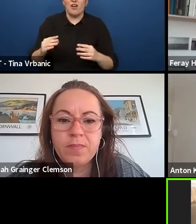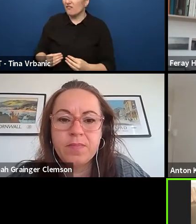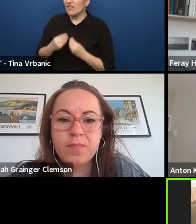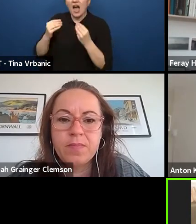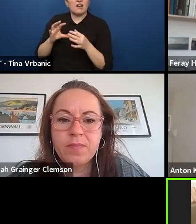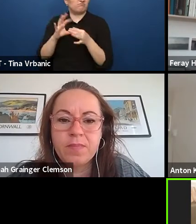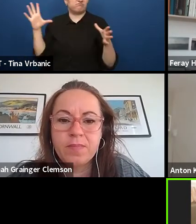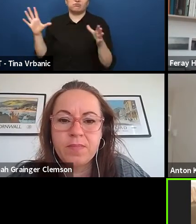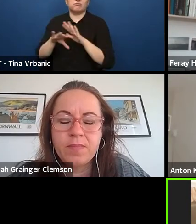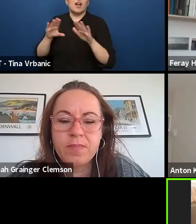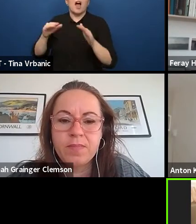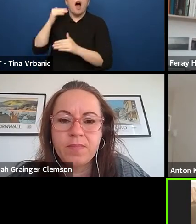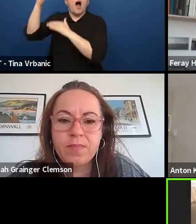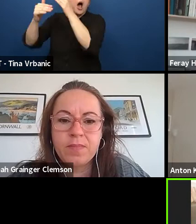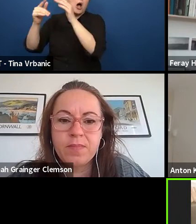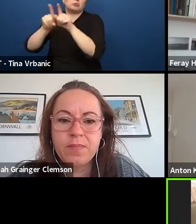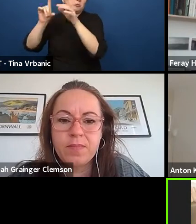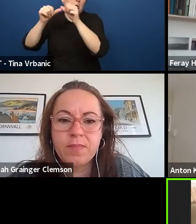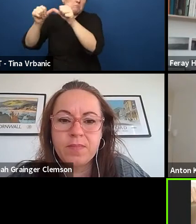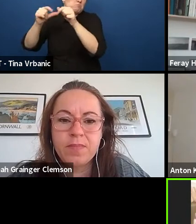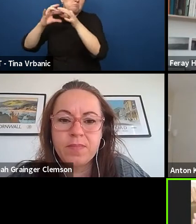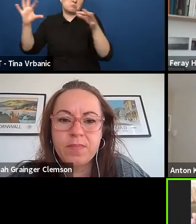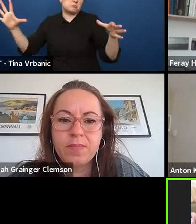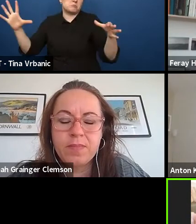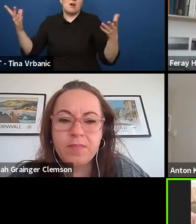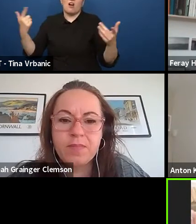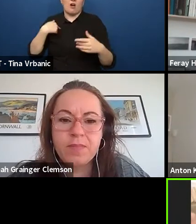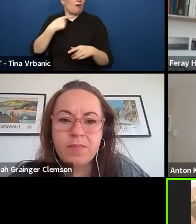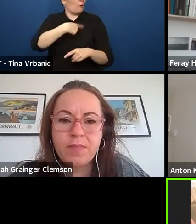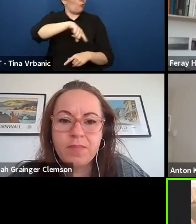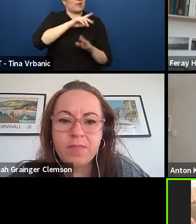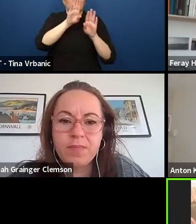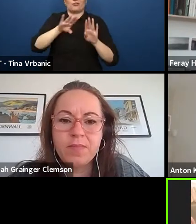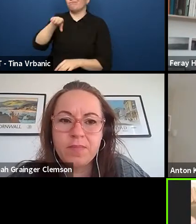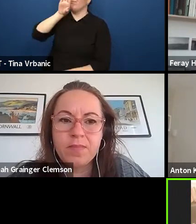as one of the experience of his cultural life.